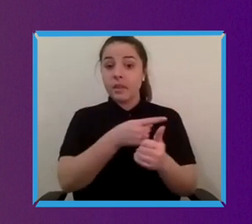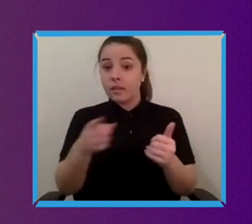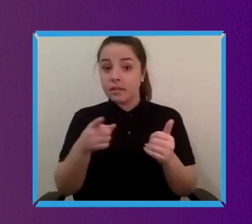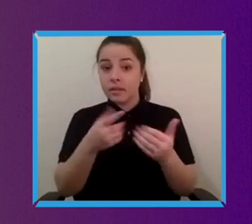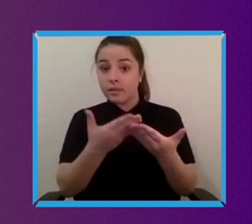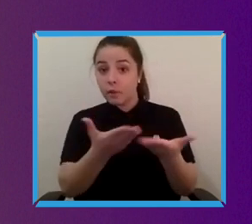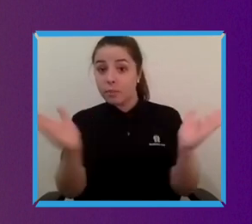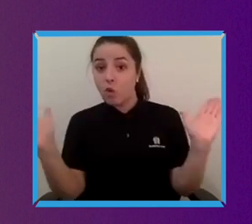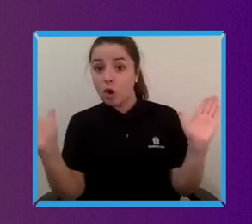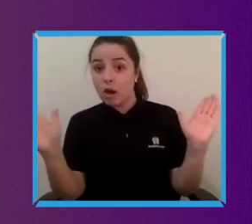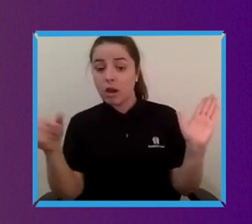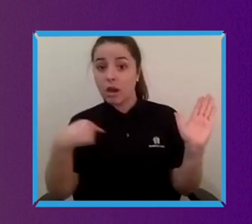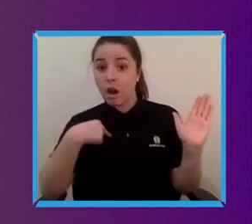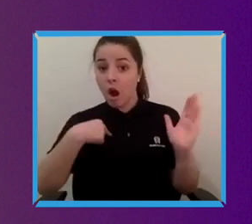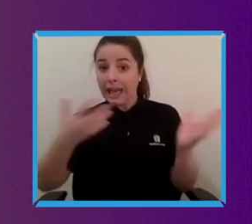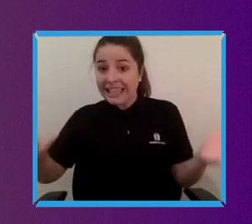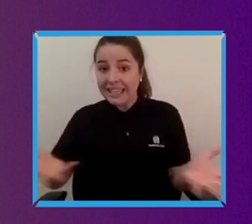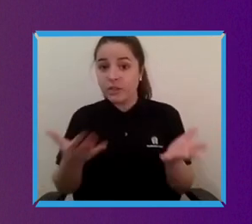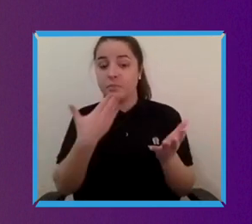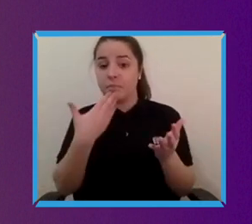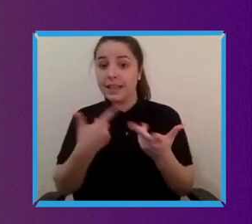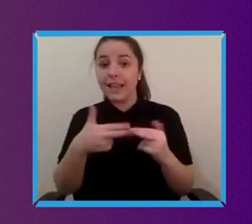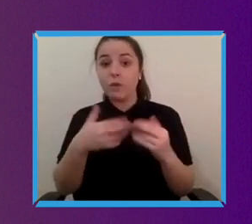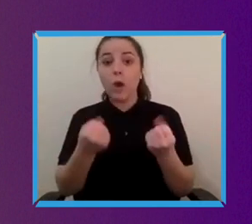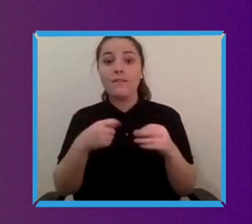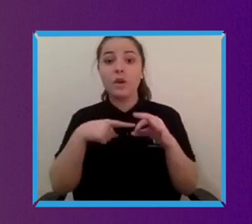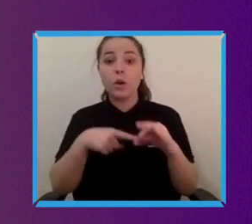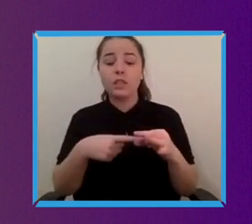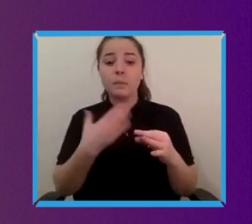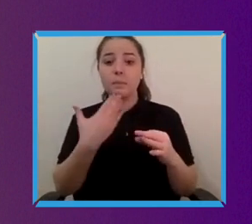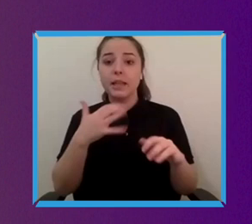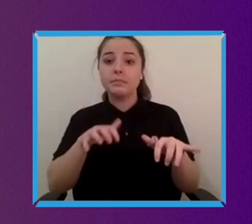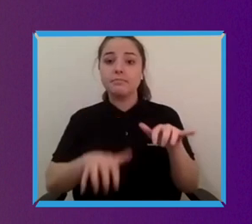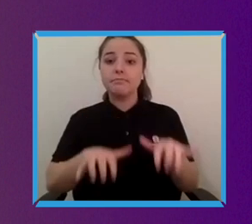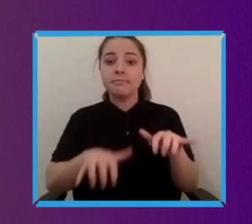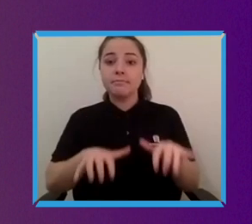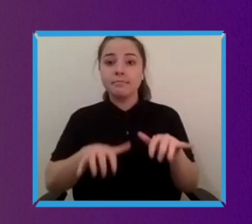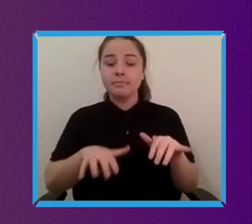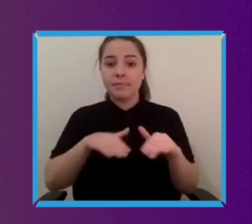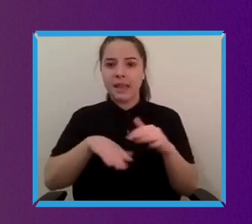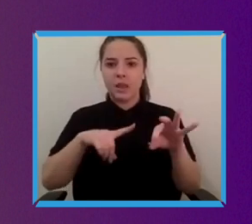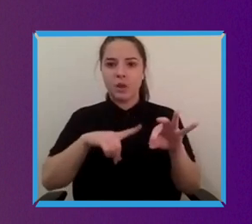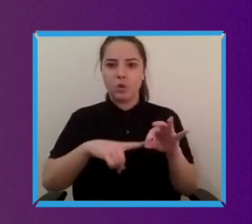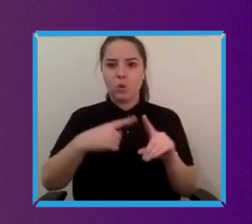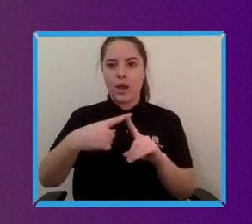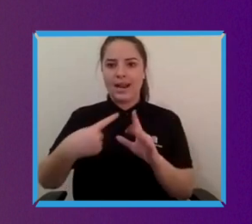into the the chat function or into the sorry it's a Q&A function I should say at the bottom. But we have had a question come